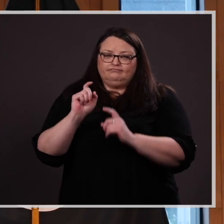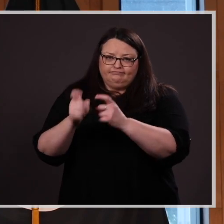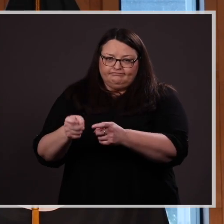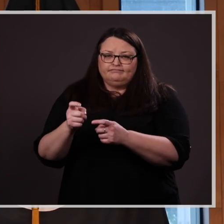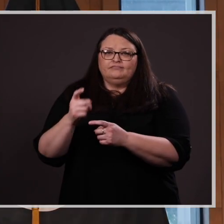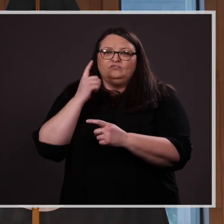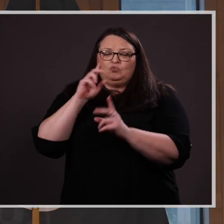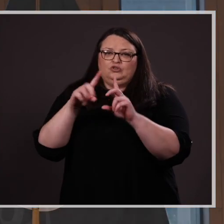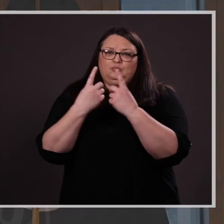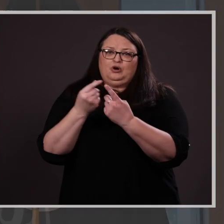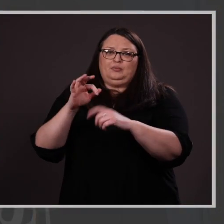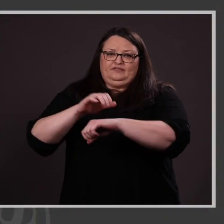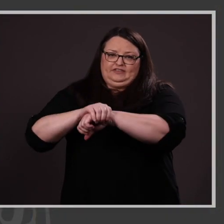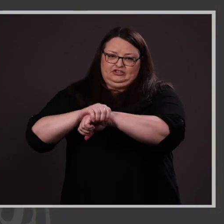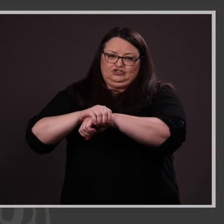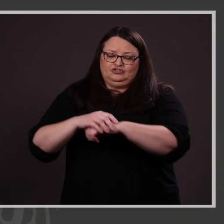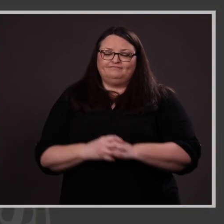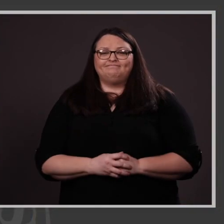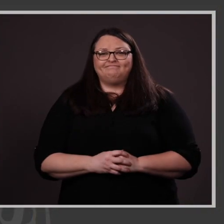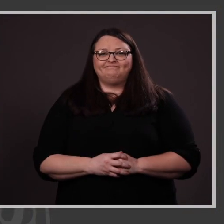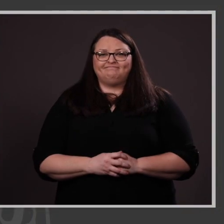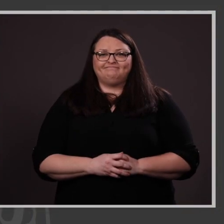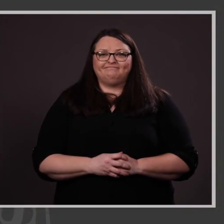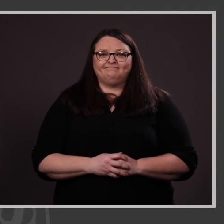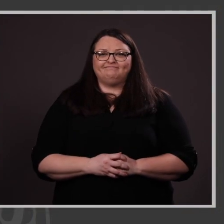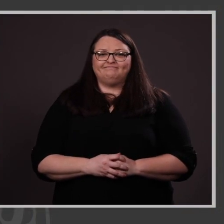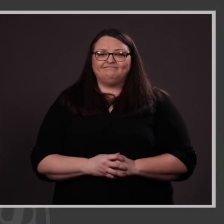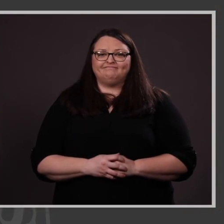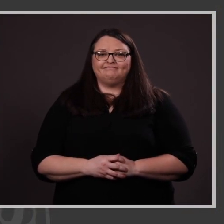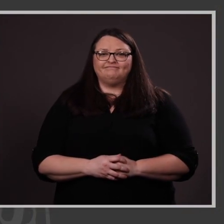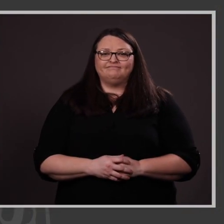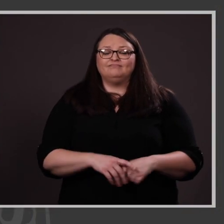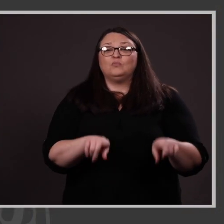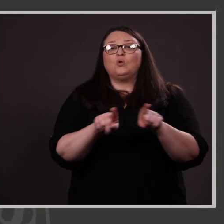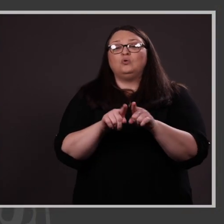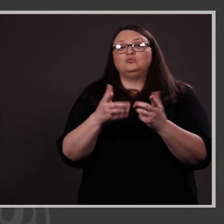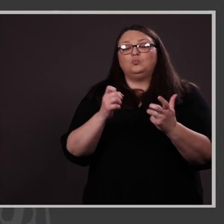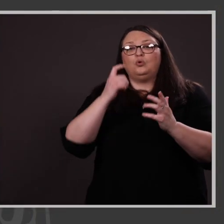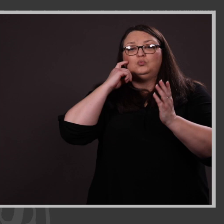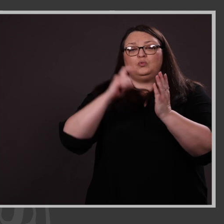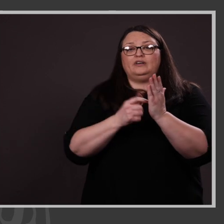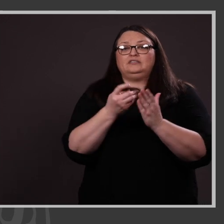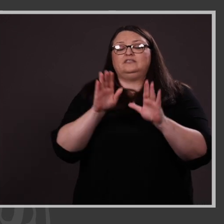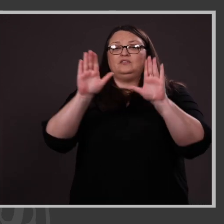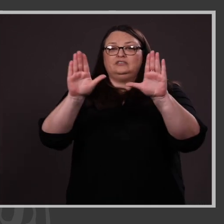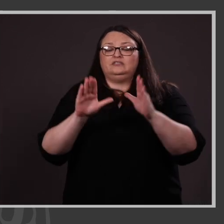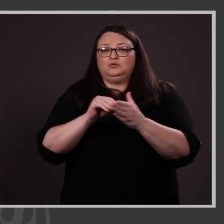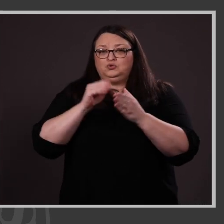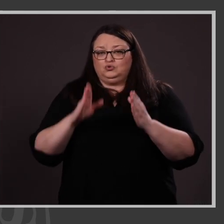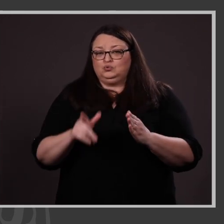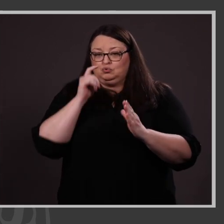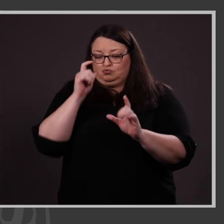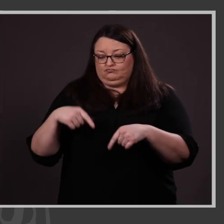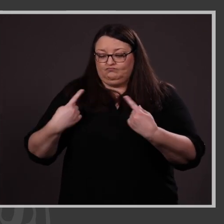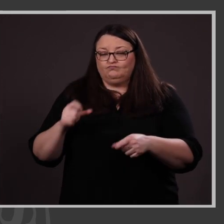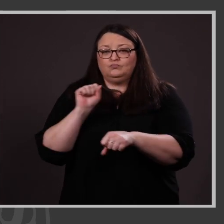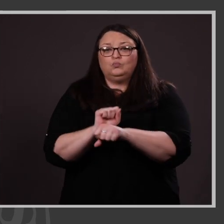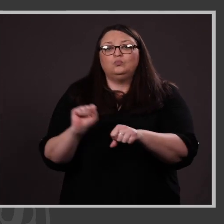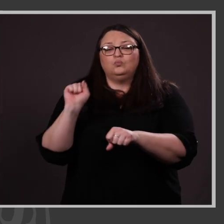of English. We would also like to recognize several exceptional students who have been working towards attaining